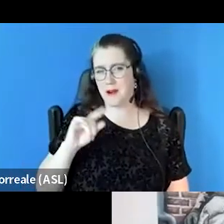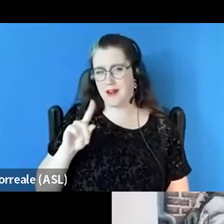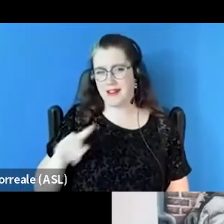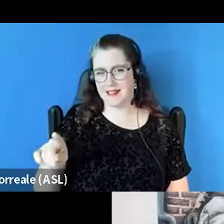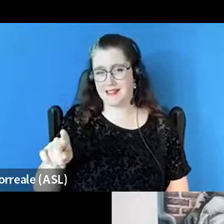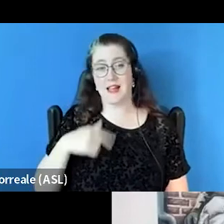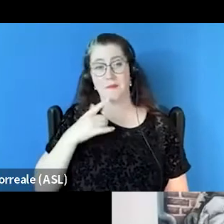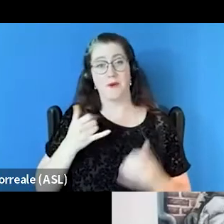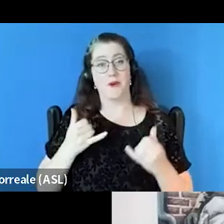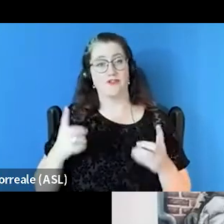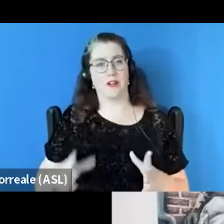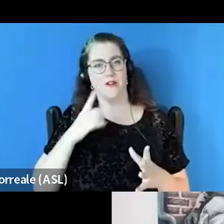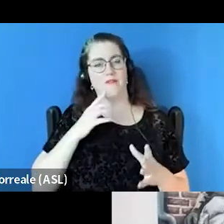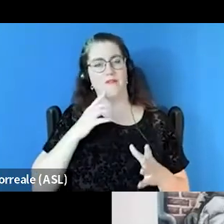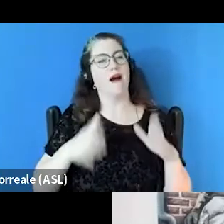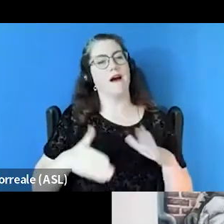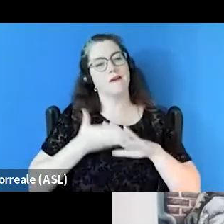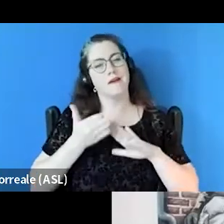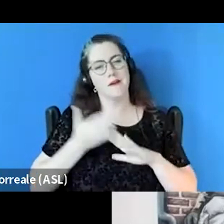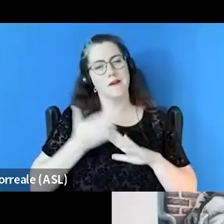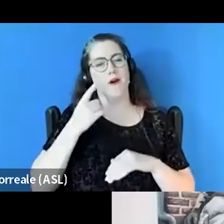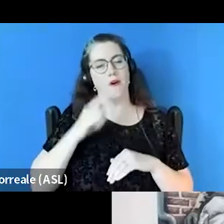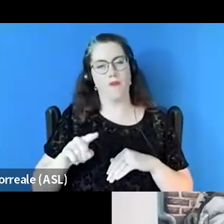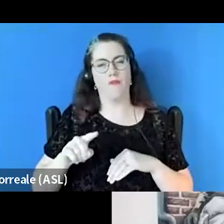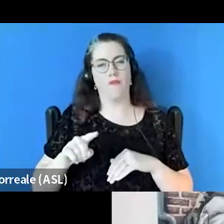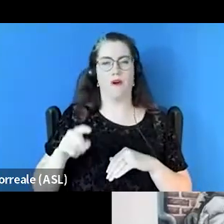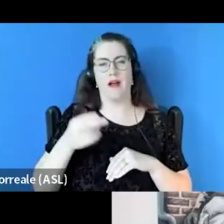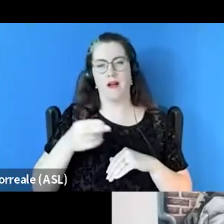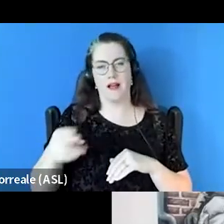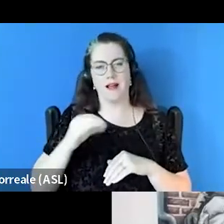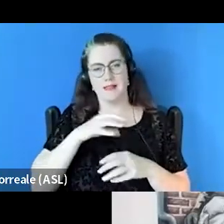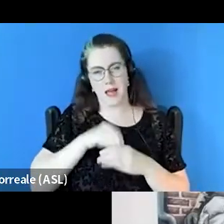Director of Housing Operations for Fountain House. I am a social worker by trade.